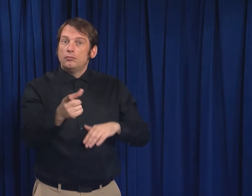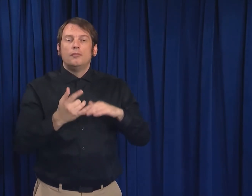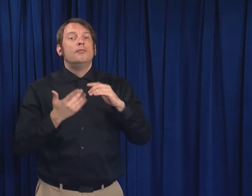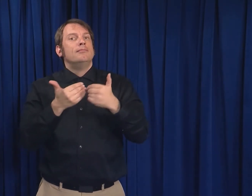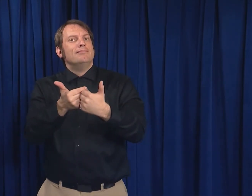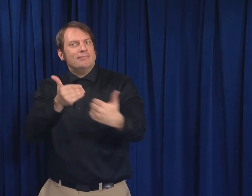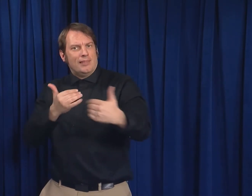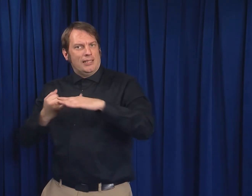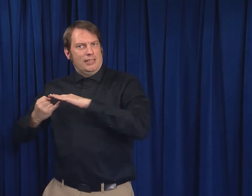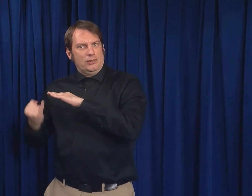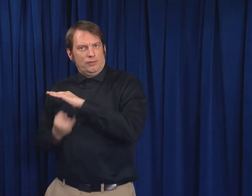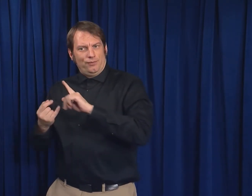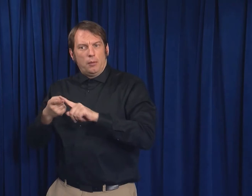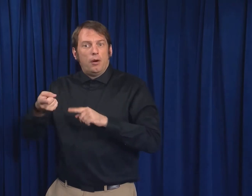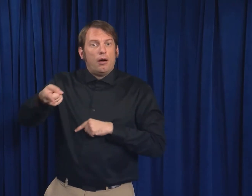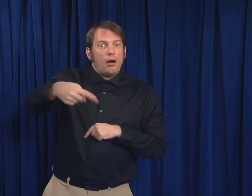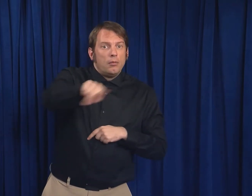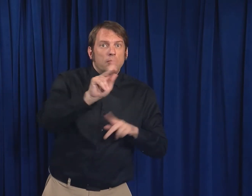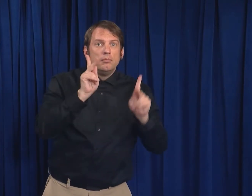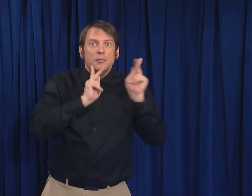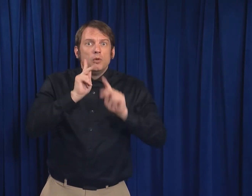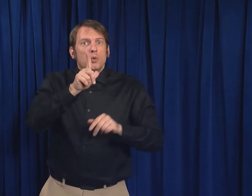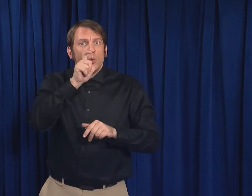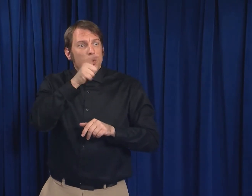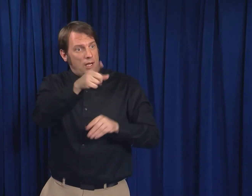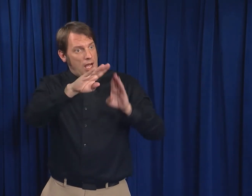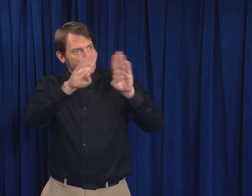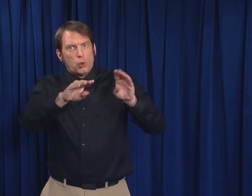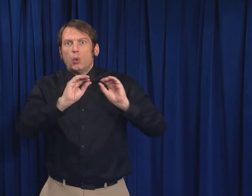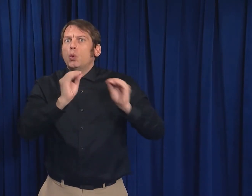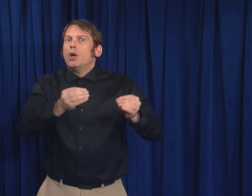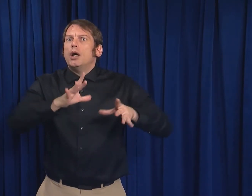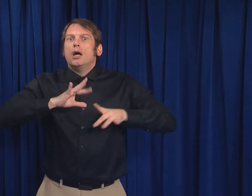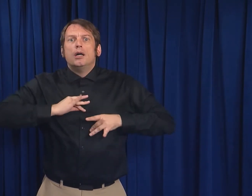Isolate from other household members who are not infected